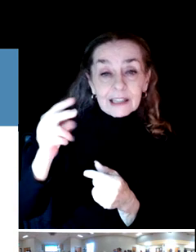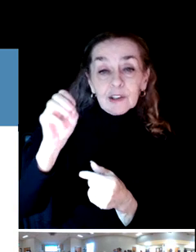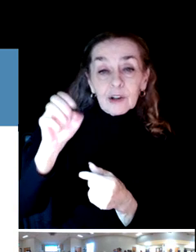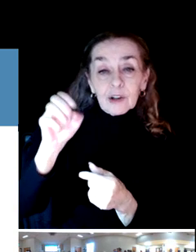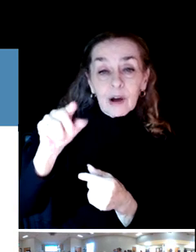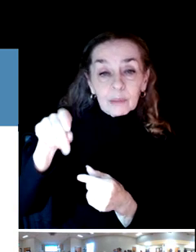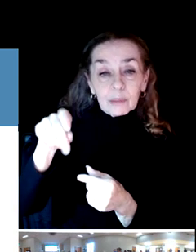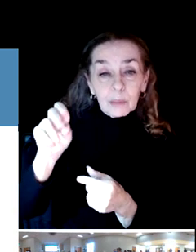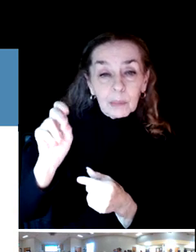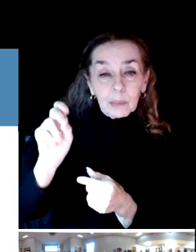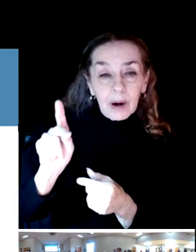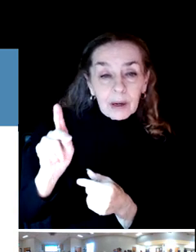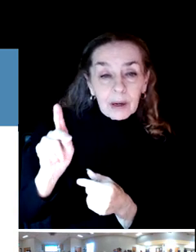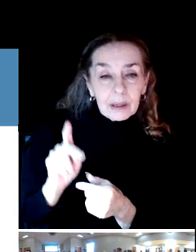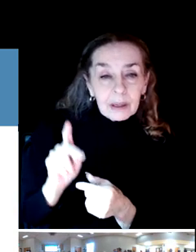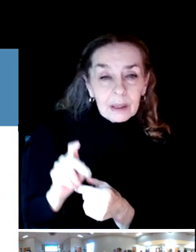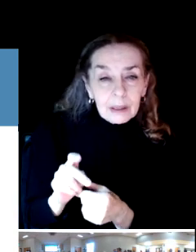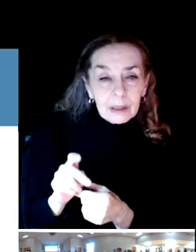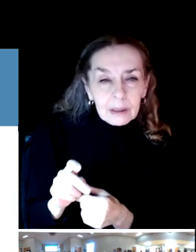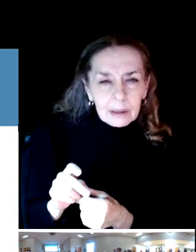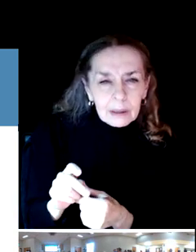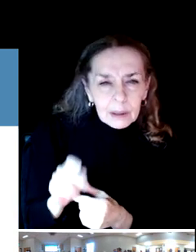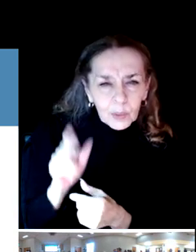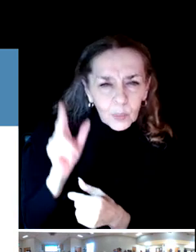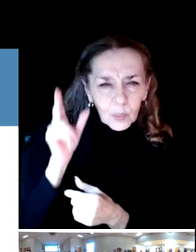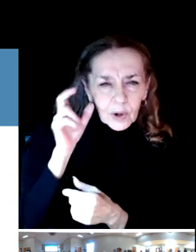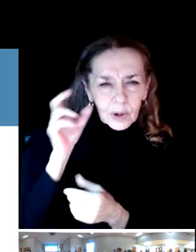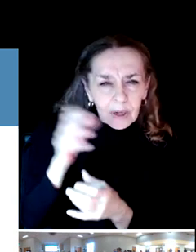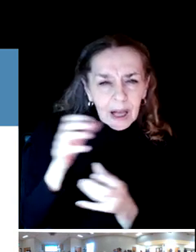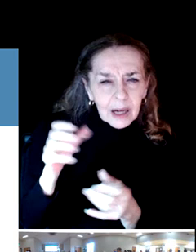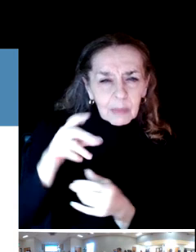We heard a lot about splash pads folks would like to have.